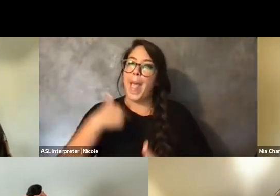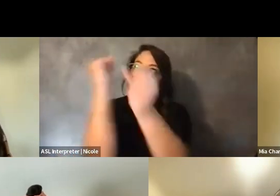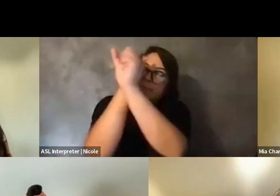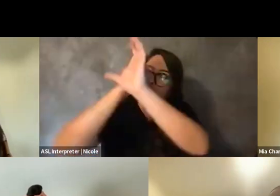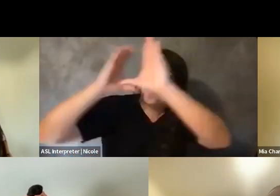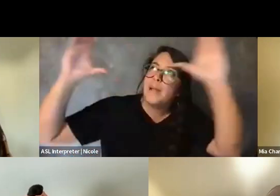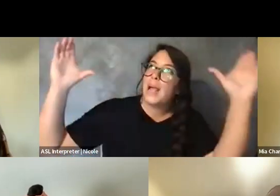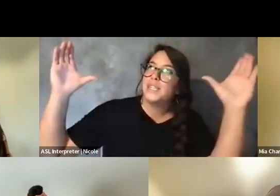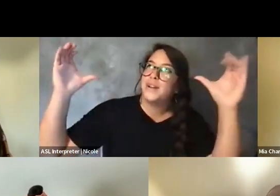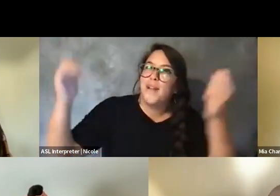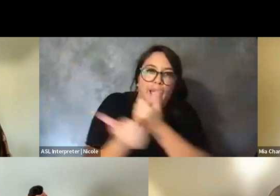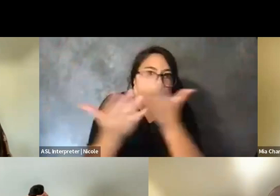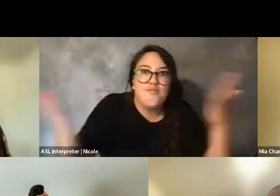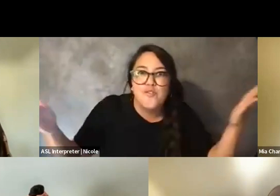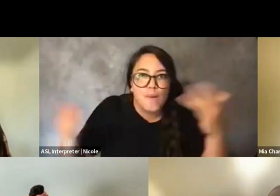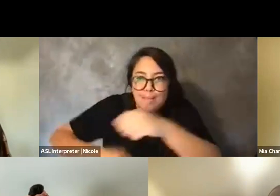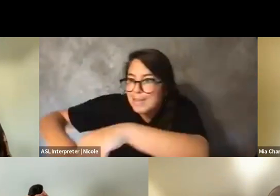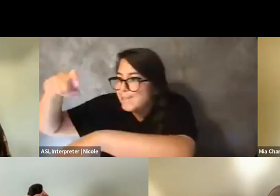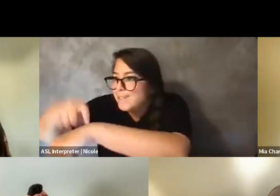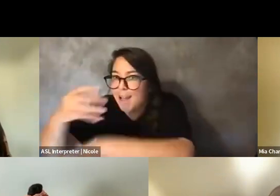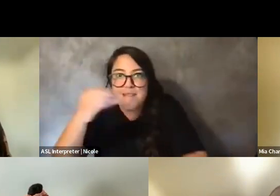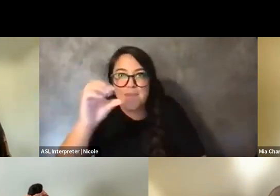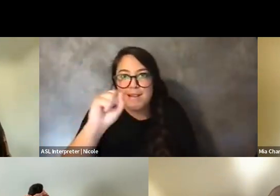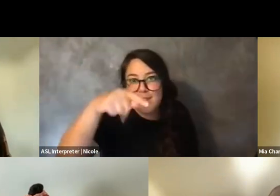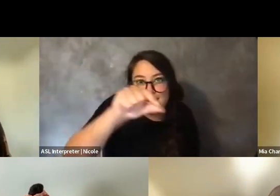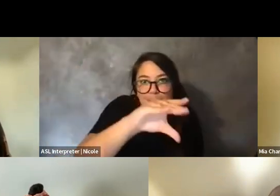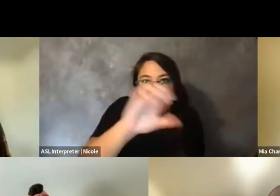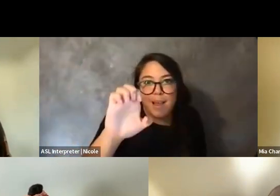like time and space altogether, because like the way that, like, white supremacy wants you to,